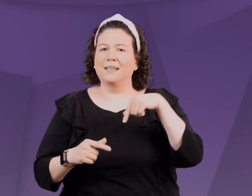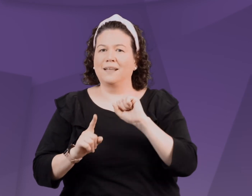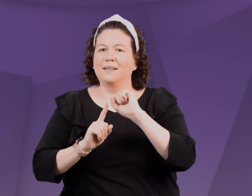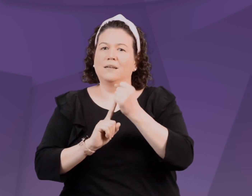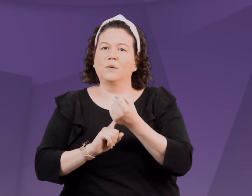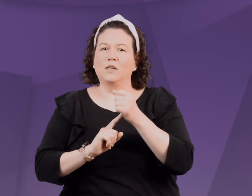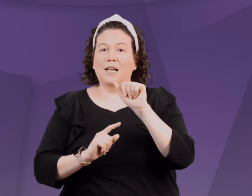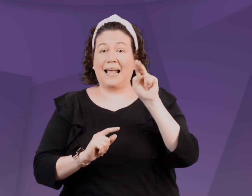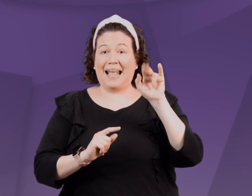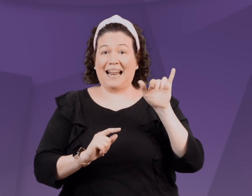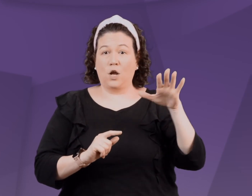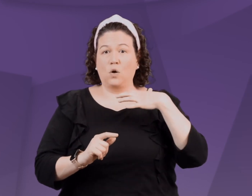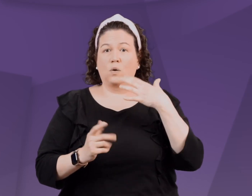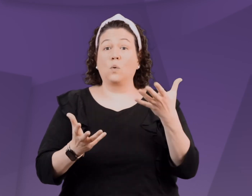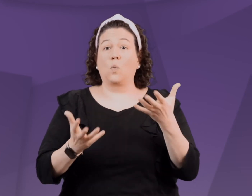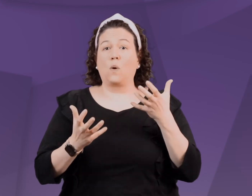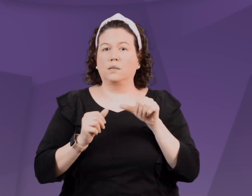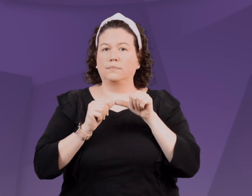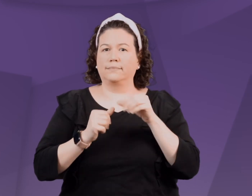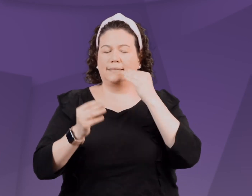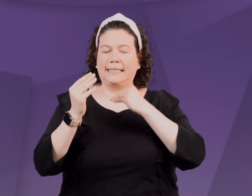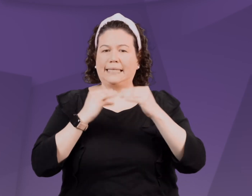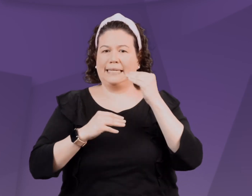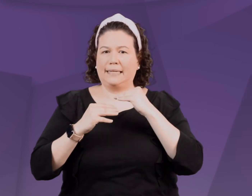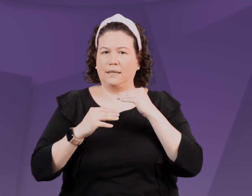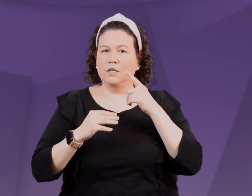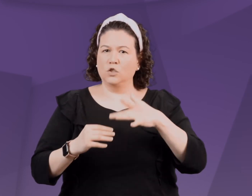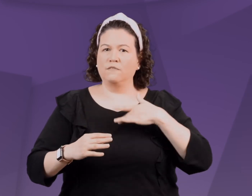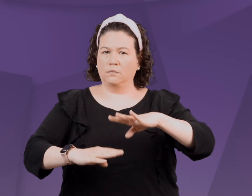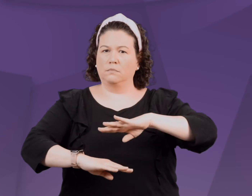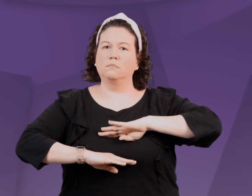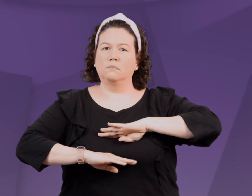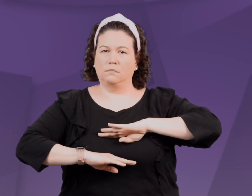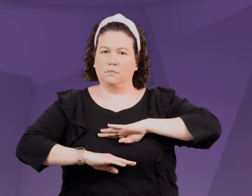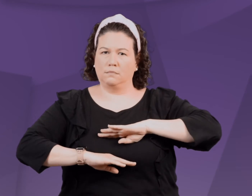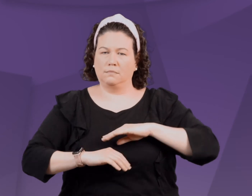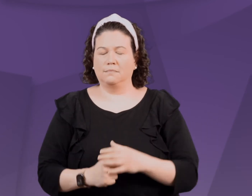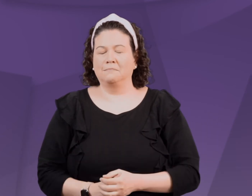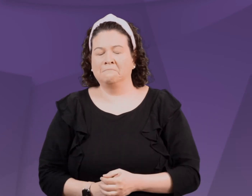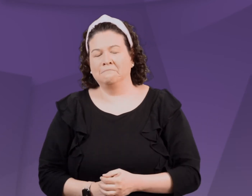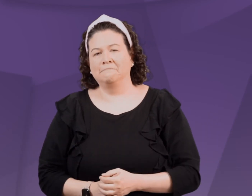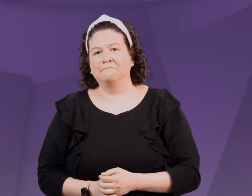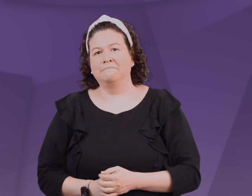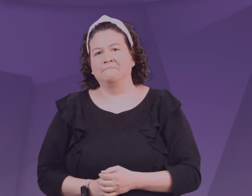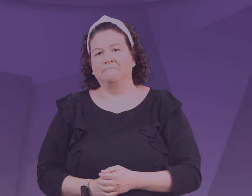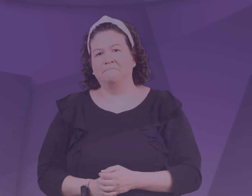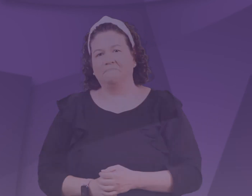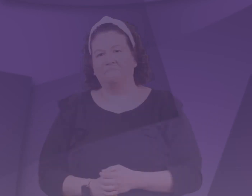In this situation, her want was to continue eating and that satisfied her.